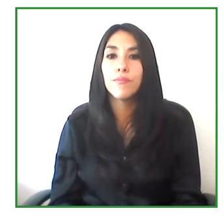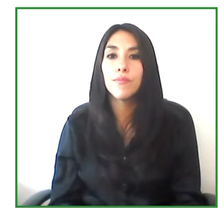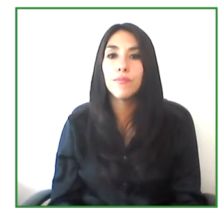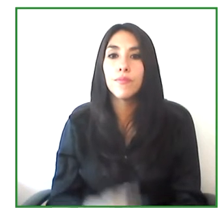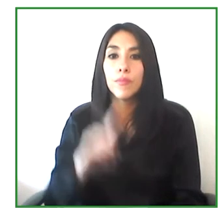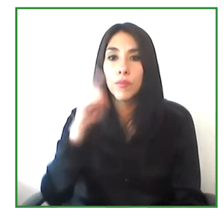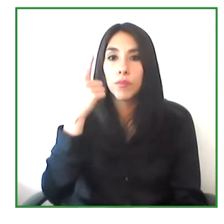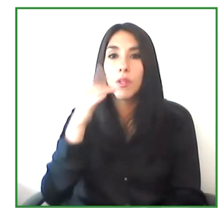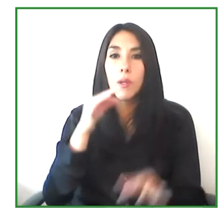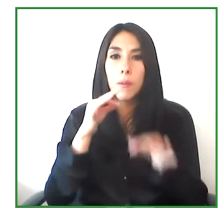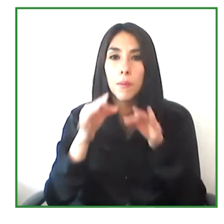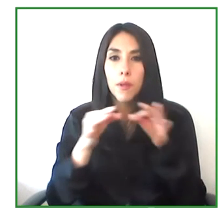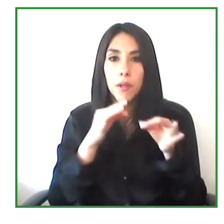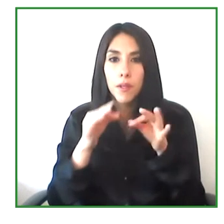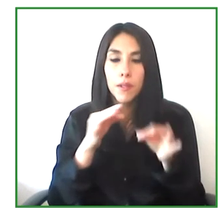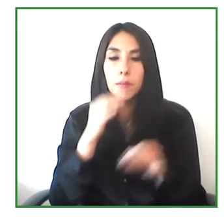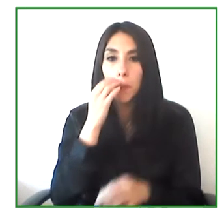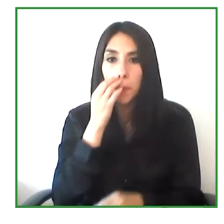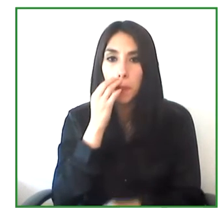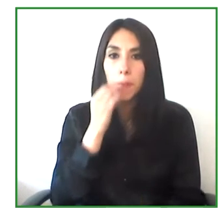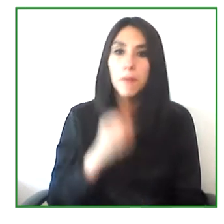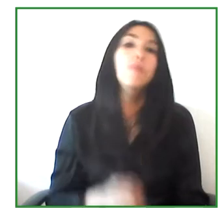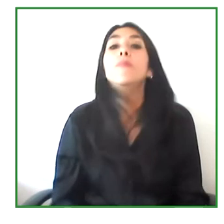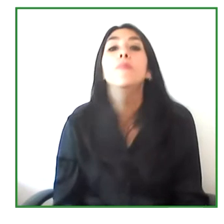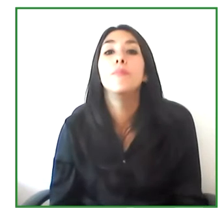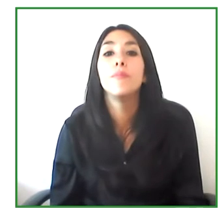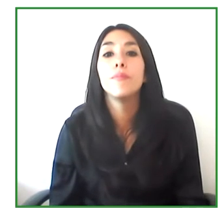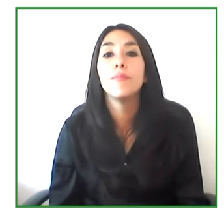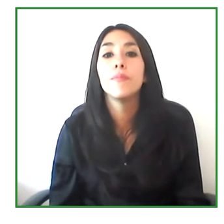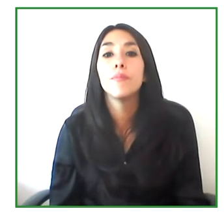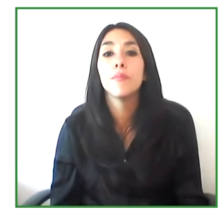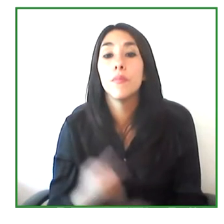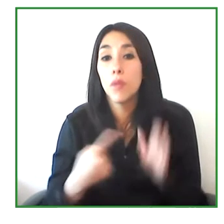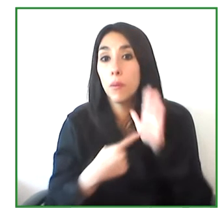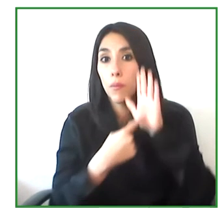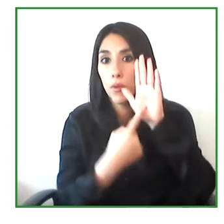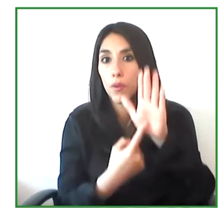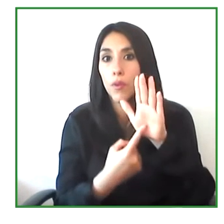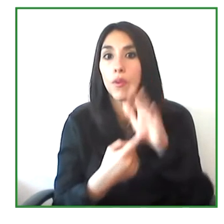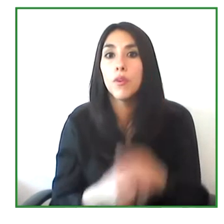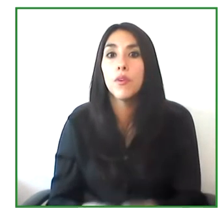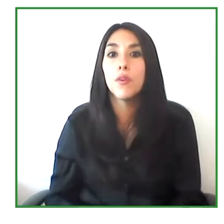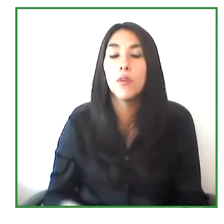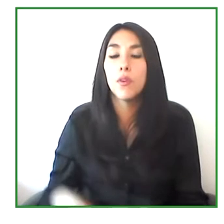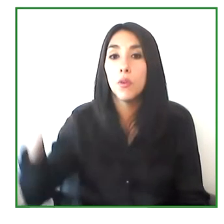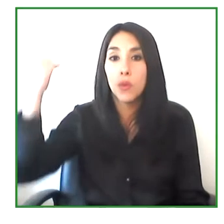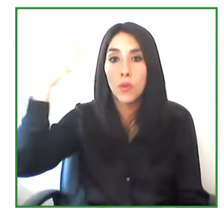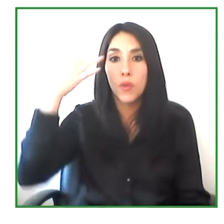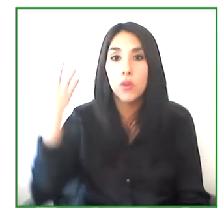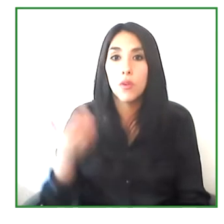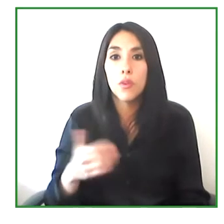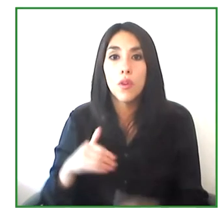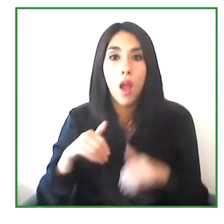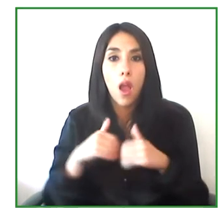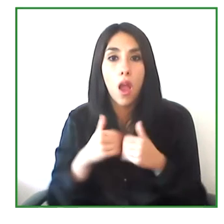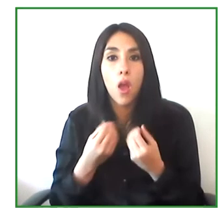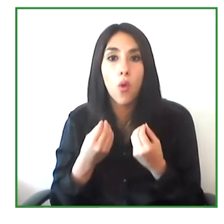First, William Cuevas, who is the representative of Luz Foundatión, he is going to tell us about how